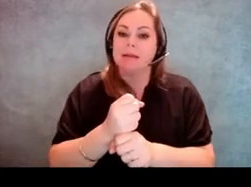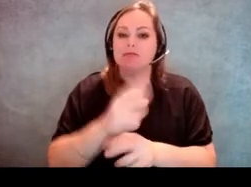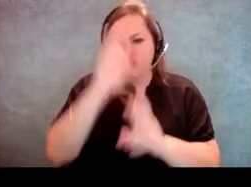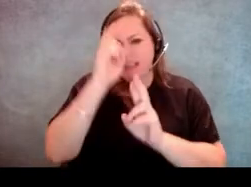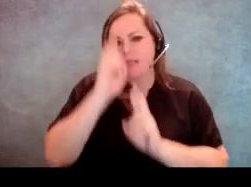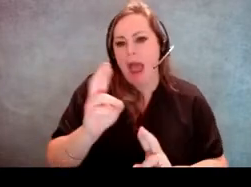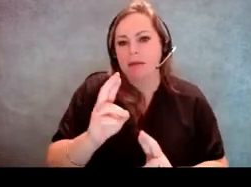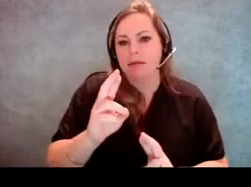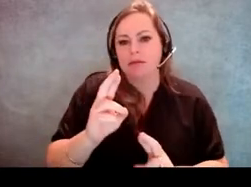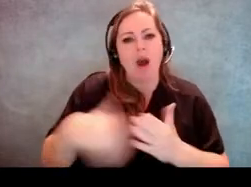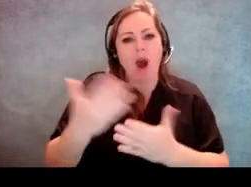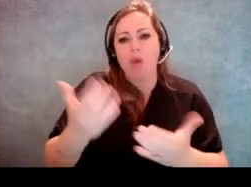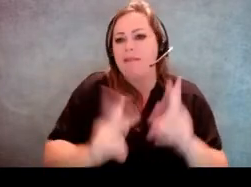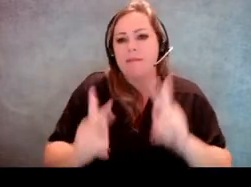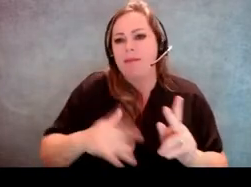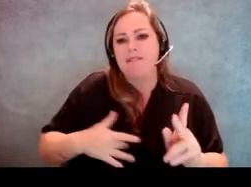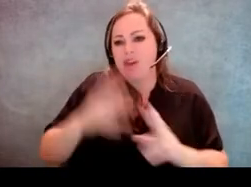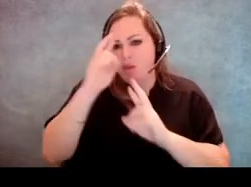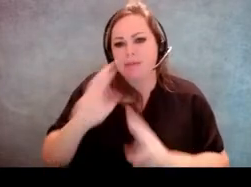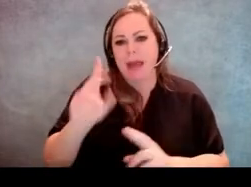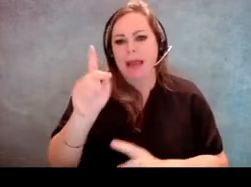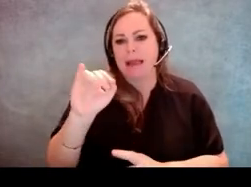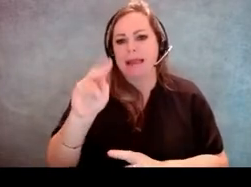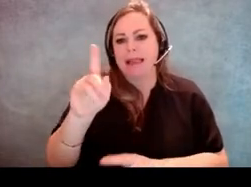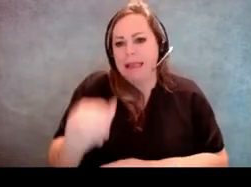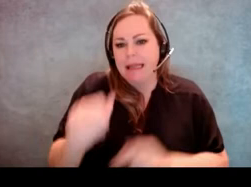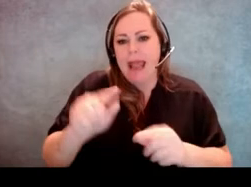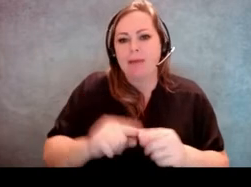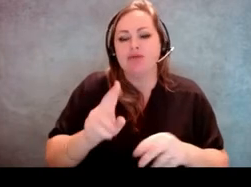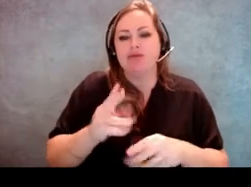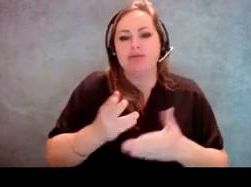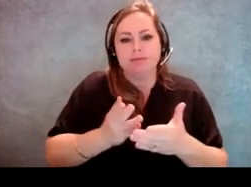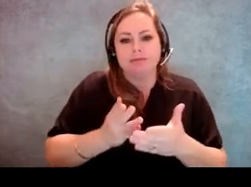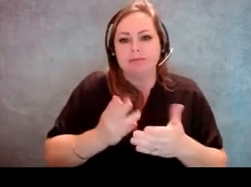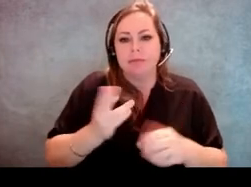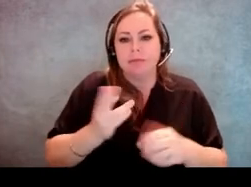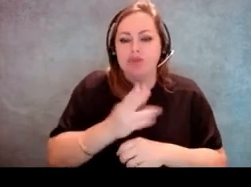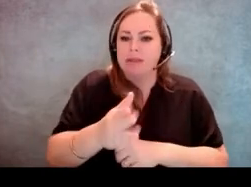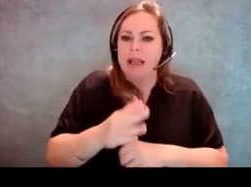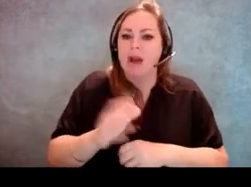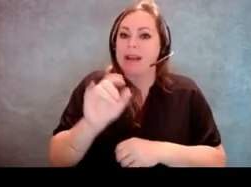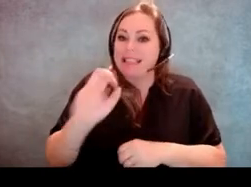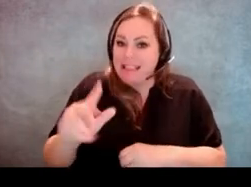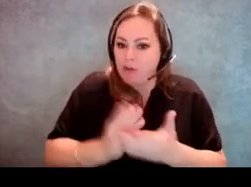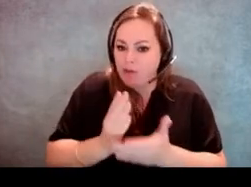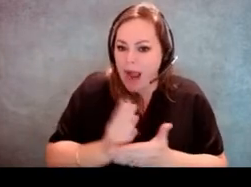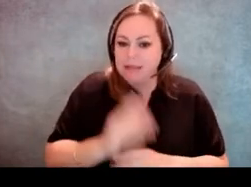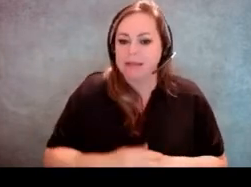Everybody wants to be treated with dignity and be able to exercise their civil rights. [Jeff Miller] I think that sometimes